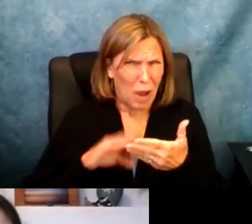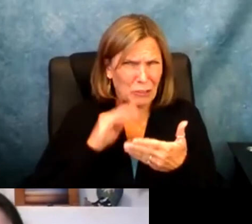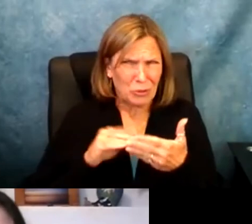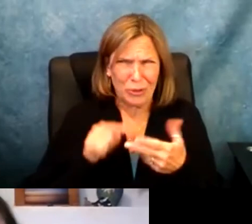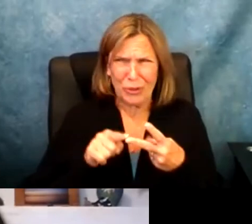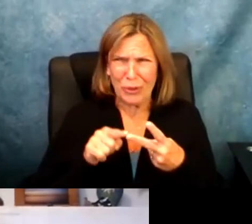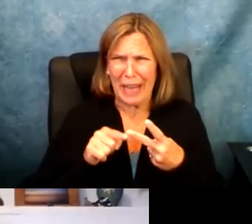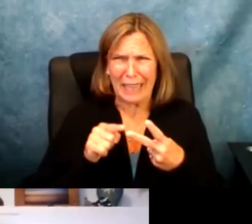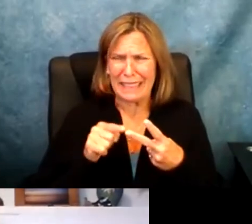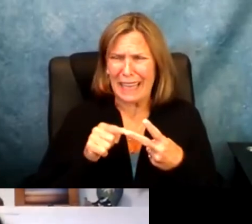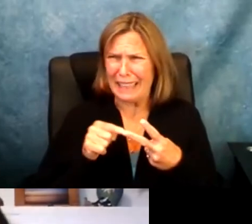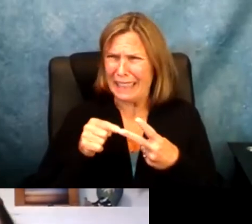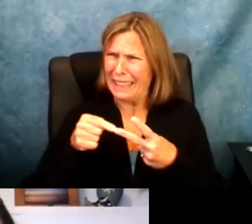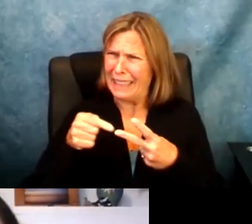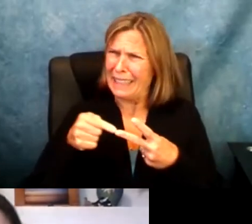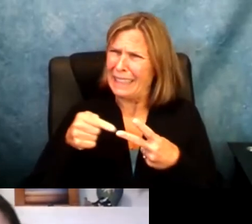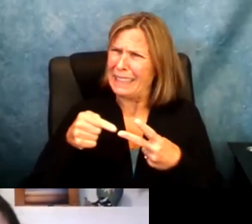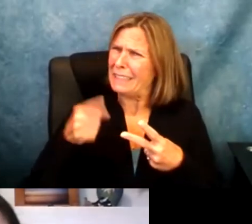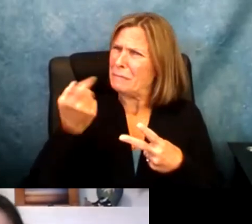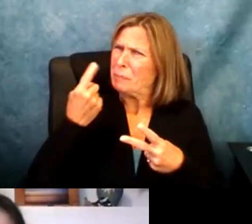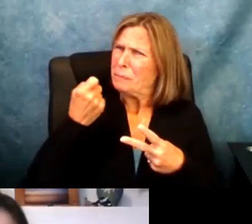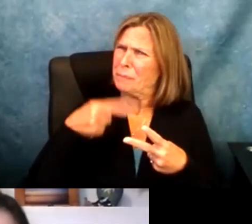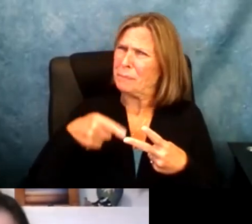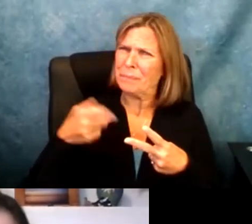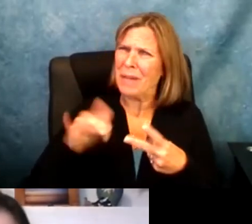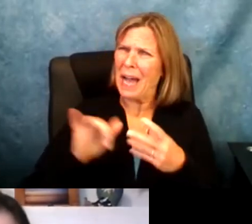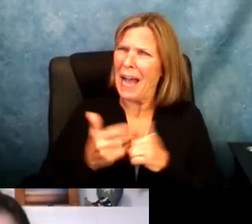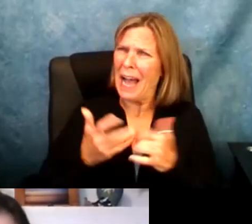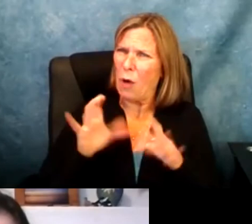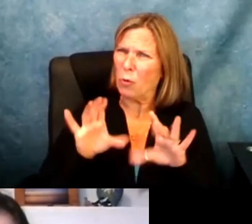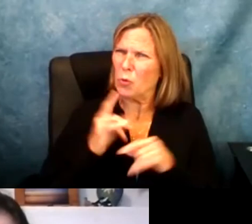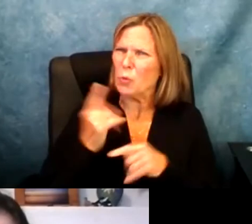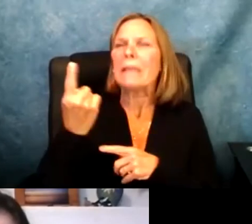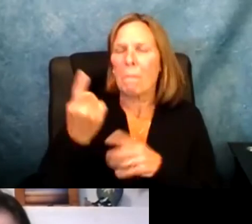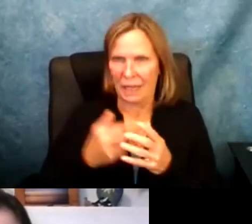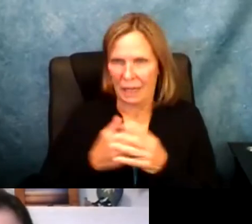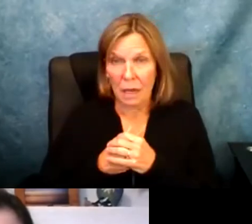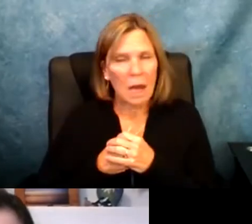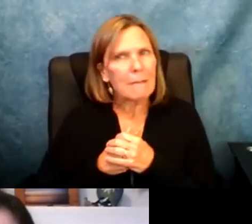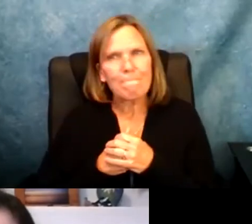seizure, when you are learning and it is like I don't understand how to do such and such, whatever, it can be very